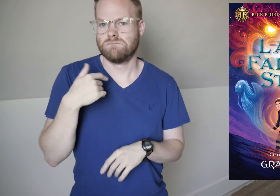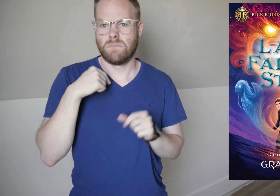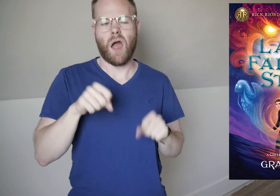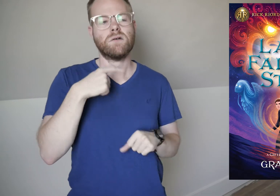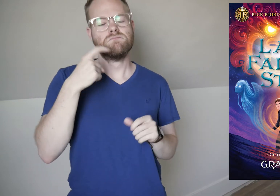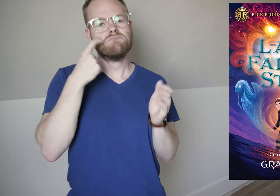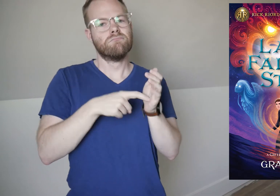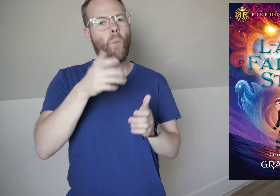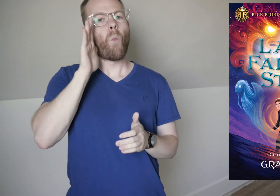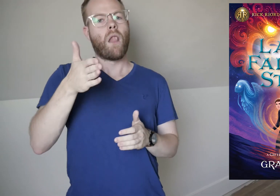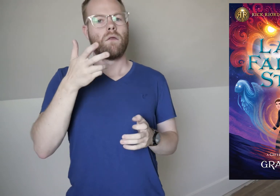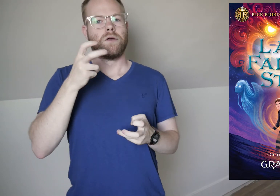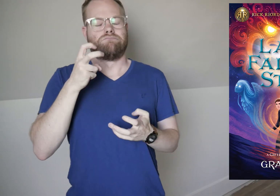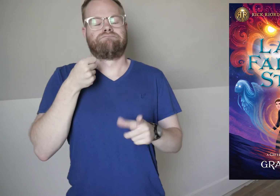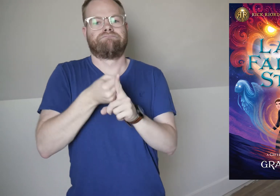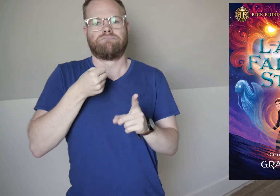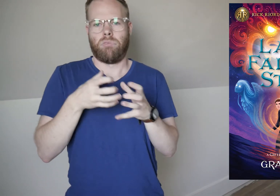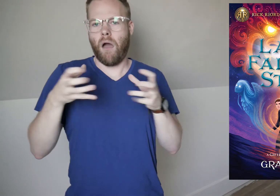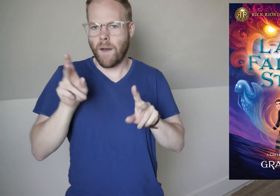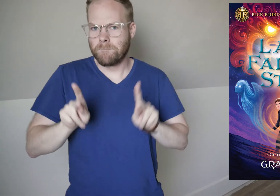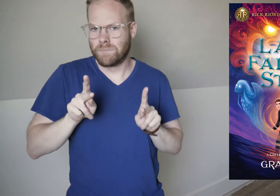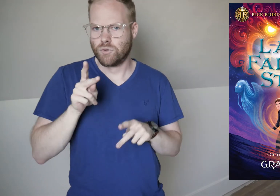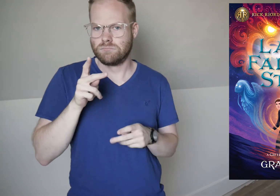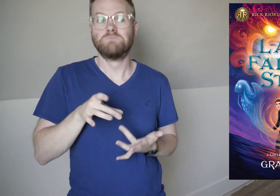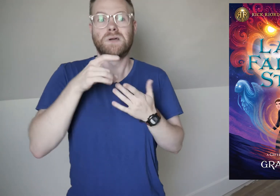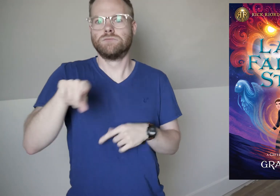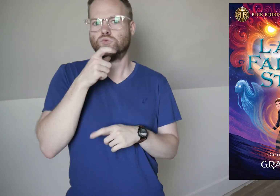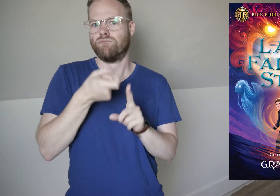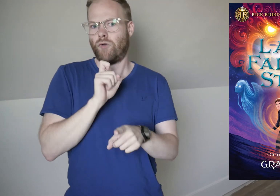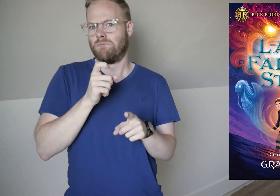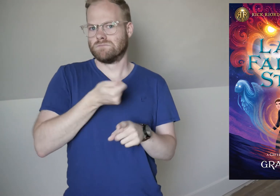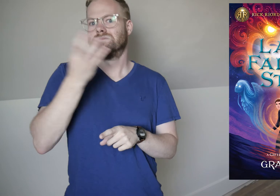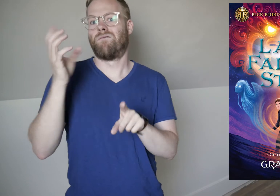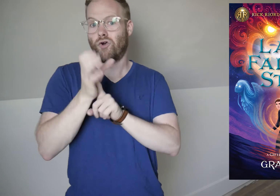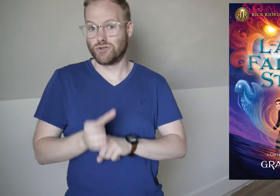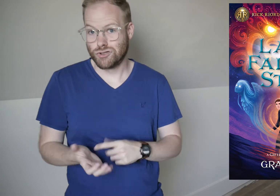and I can tell it will resonate with a lot of people, especially those who come from several cultures.